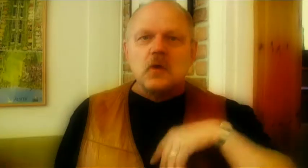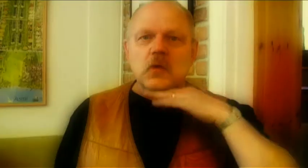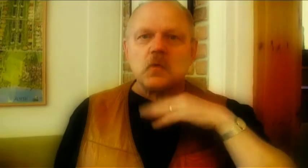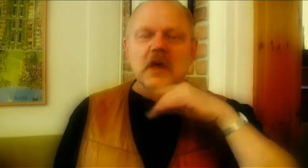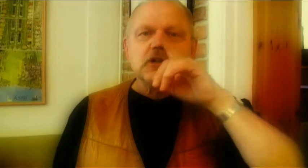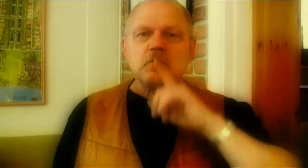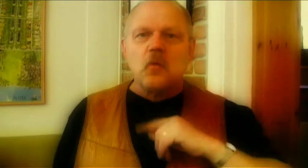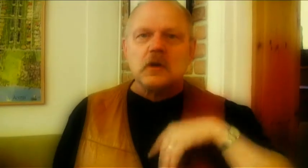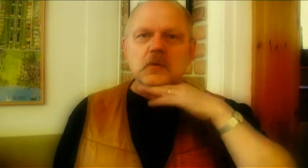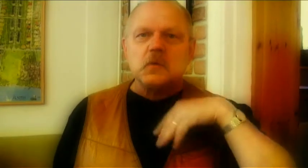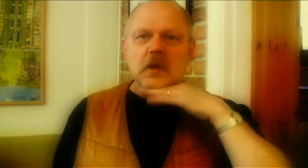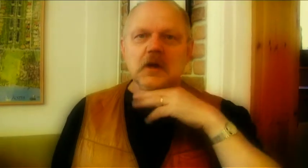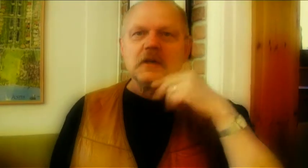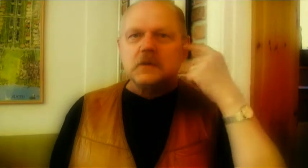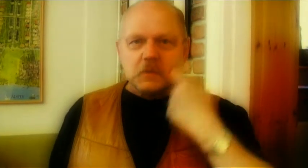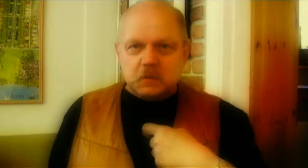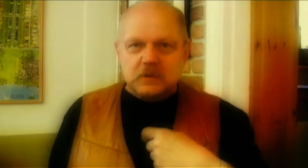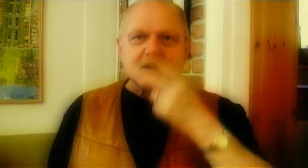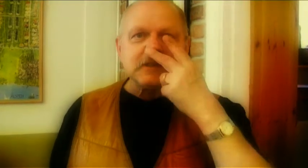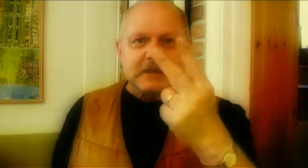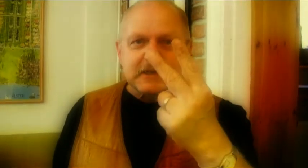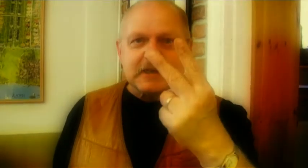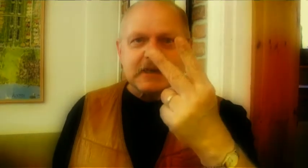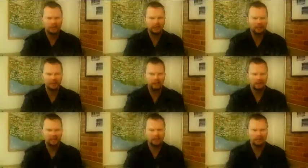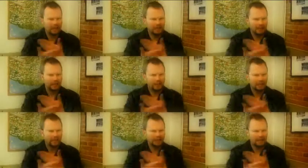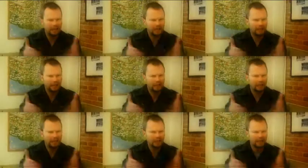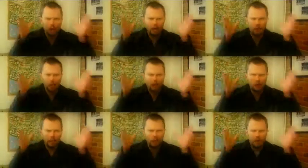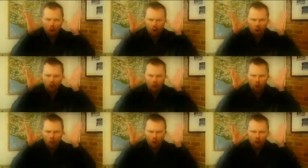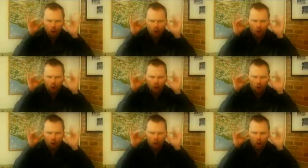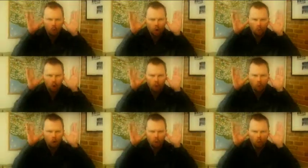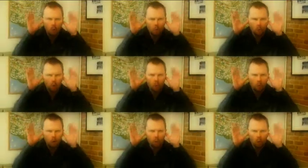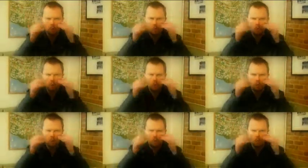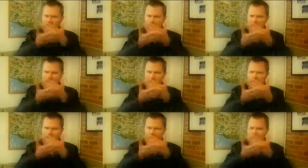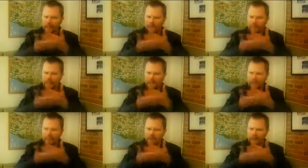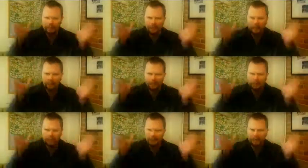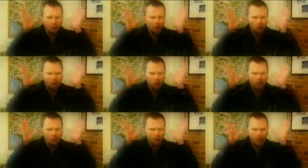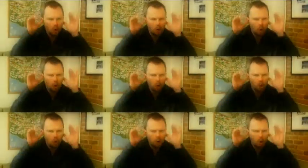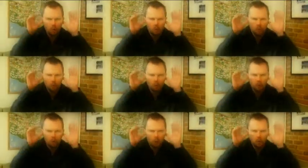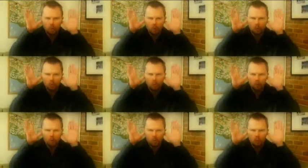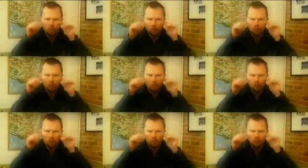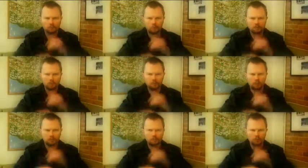Small frogs, small frogs are funny to see. No ears, no ears have they.